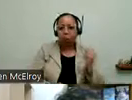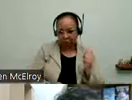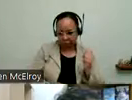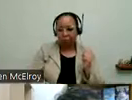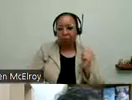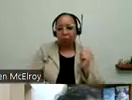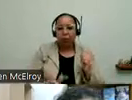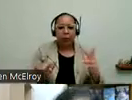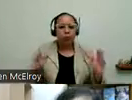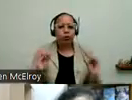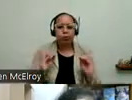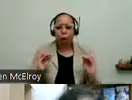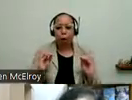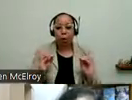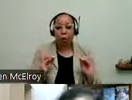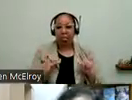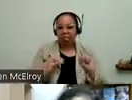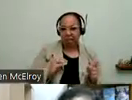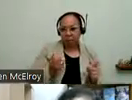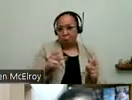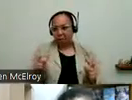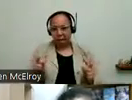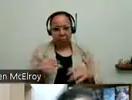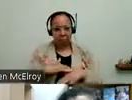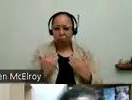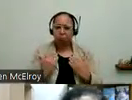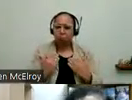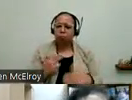There's no one other the other. We can share information about that. But I